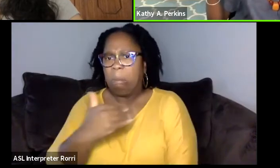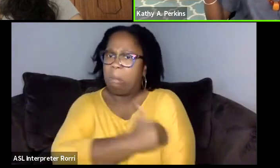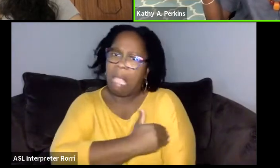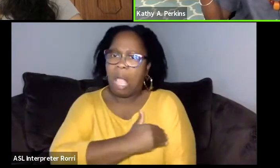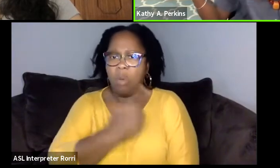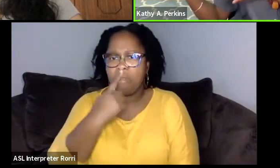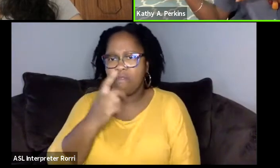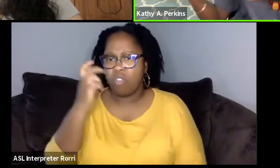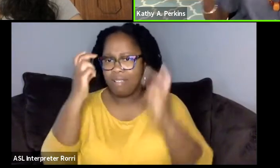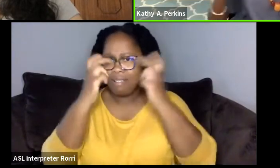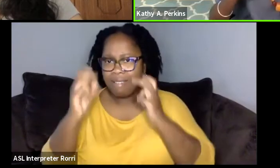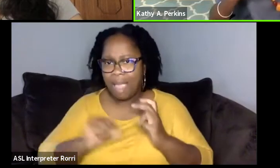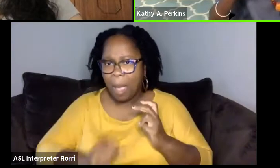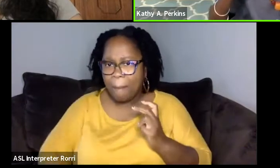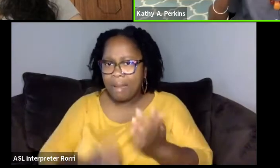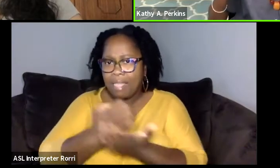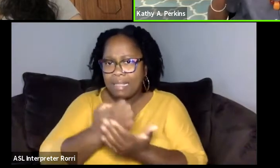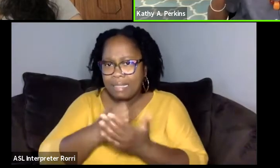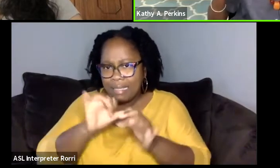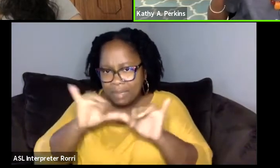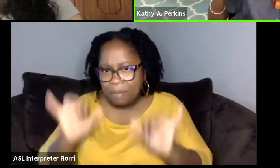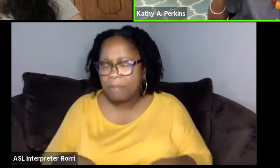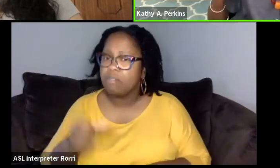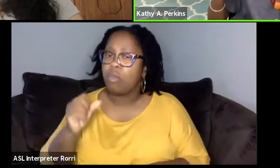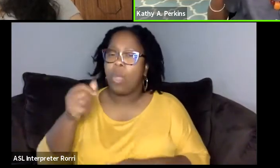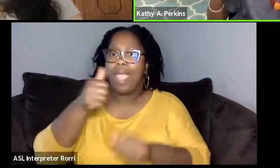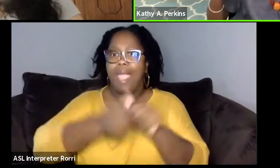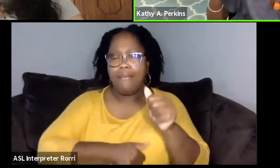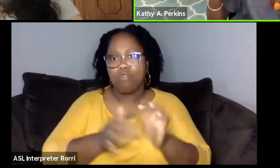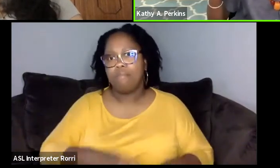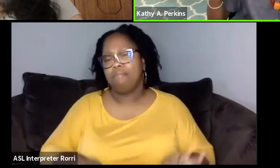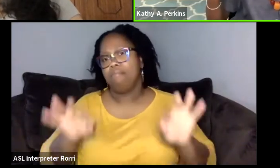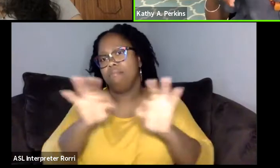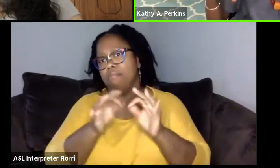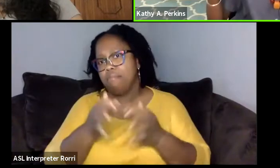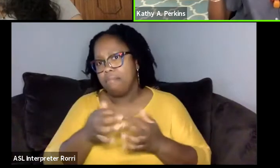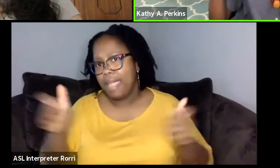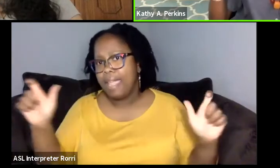And so, every major company from Japan, Bunraku,